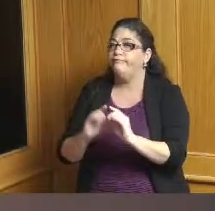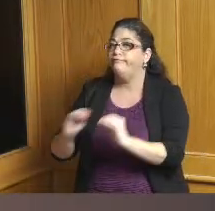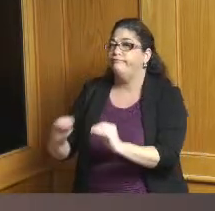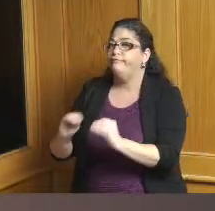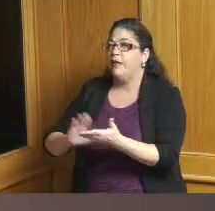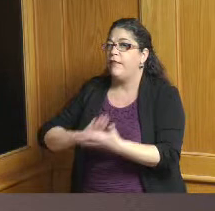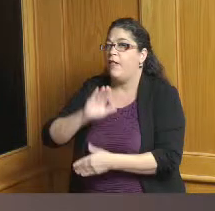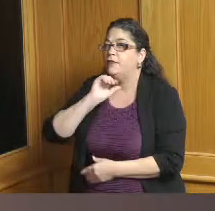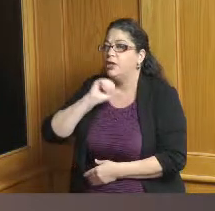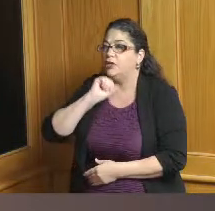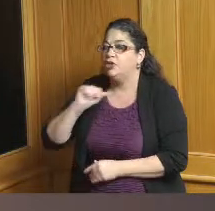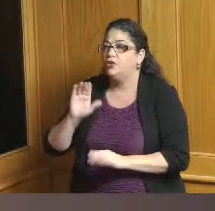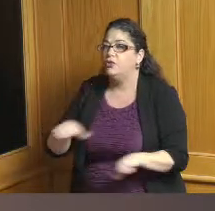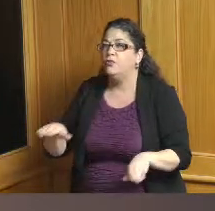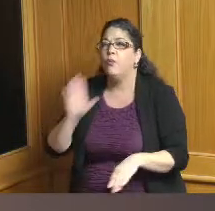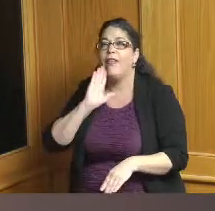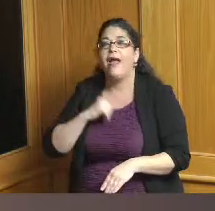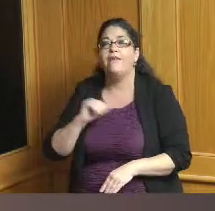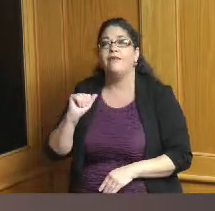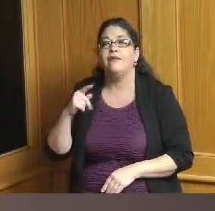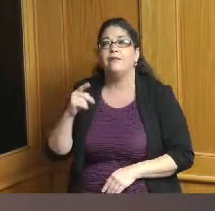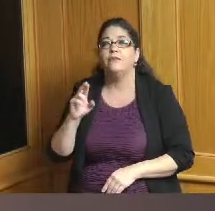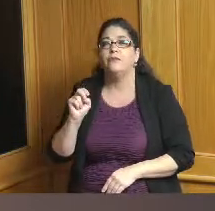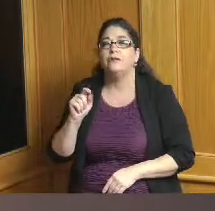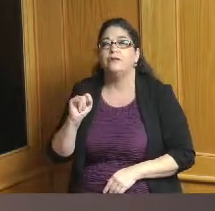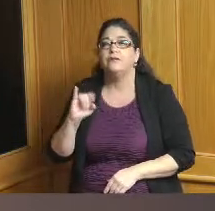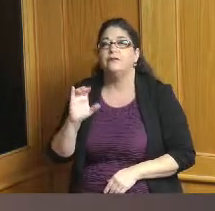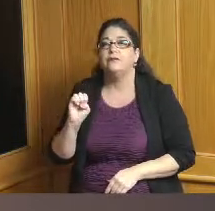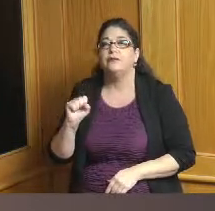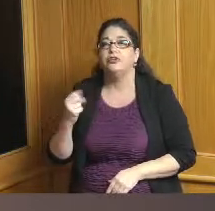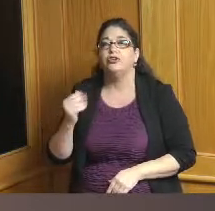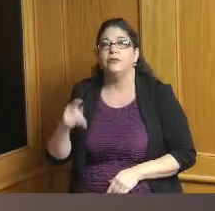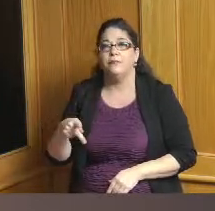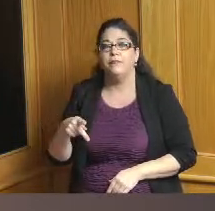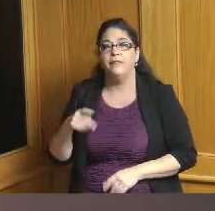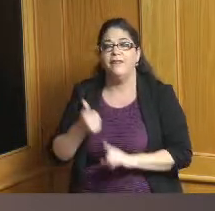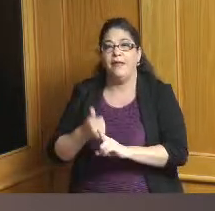children I think the goal is to actually expand that and possibly include some of the high school